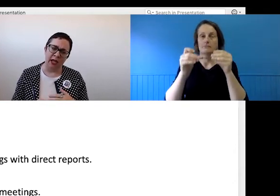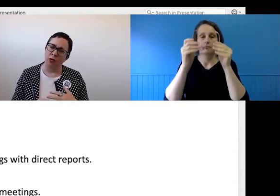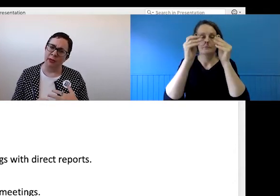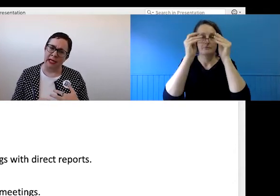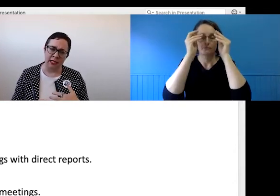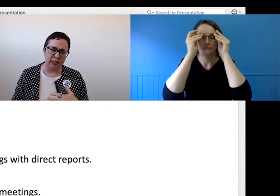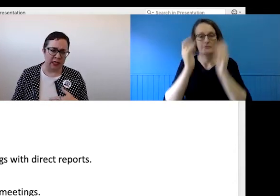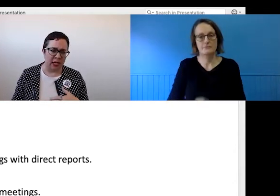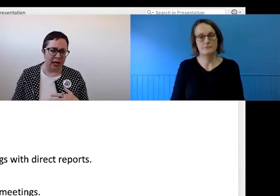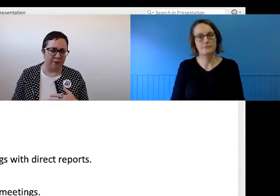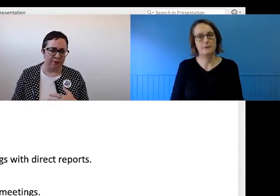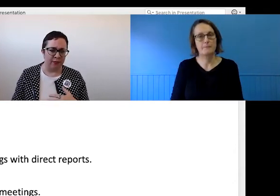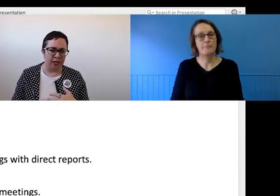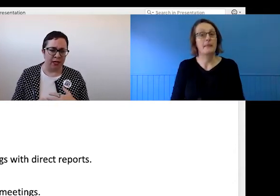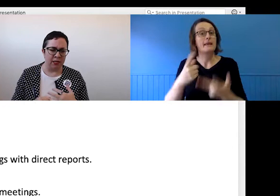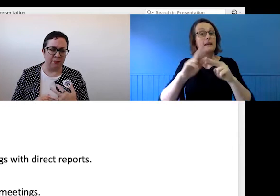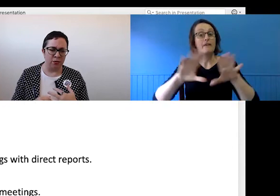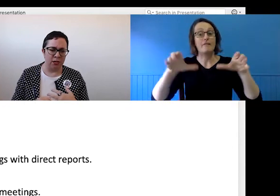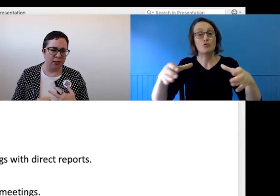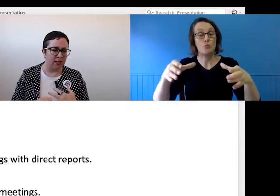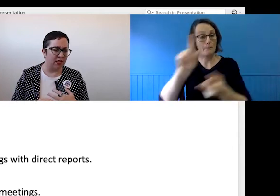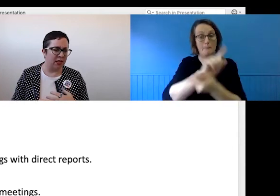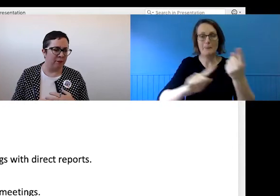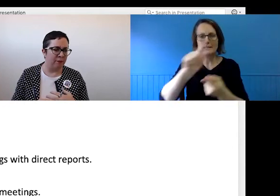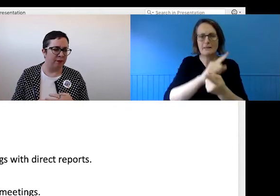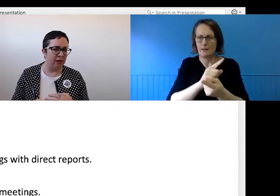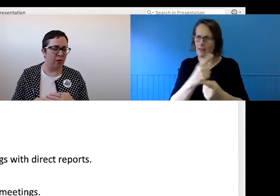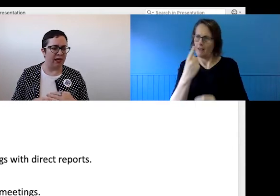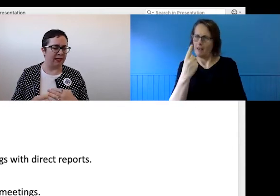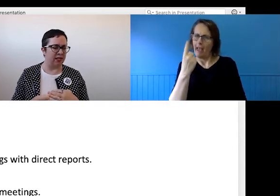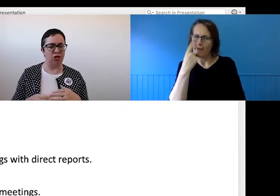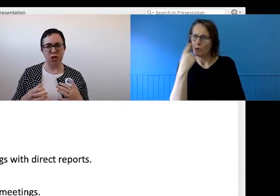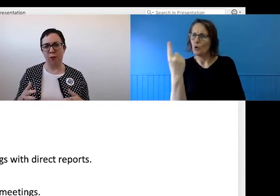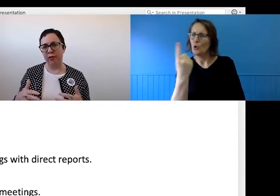group meetings is important. It's quite easy to show up without